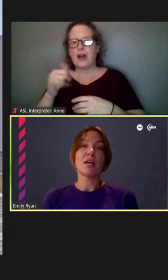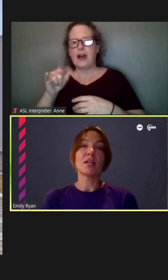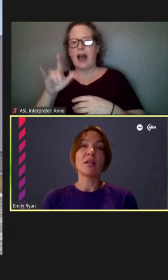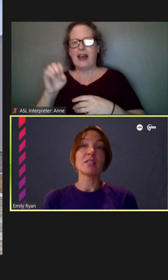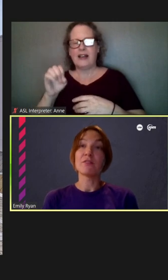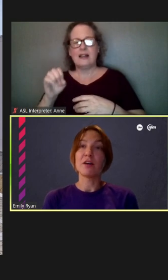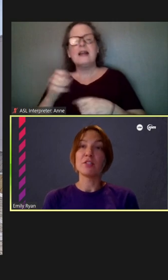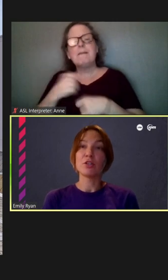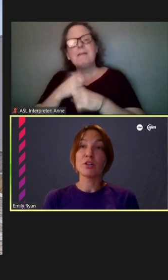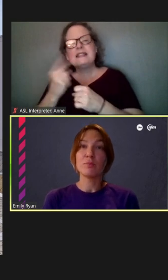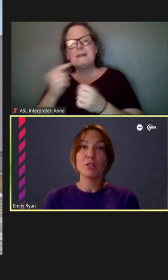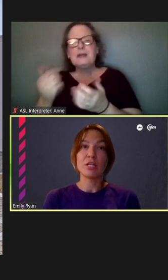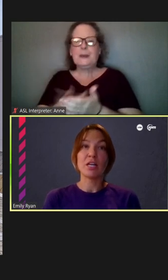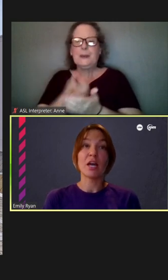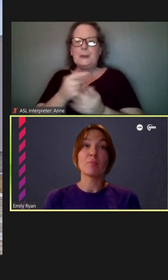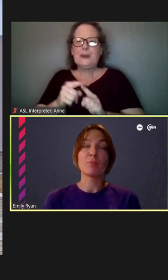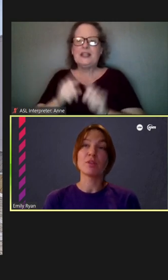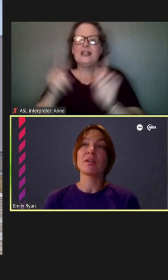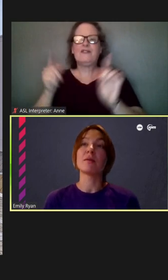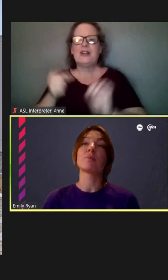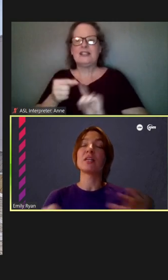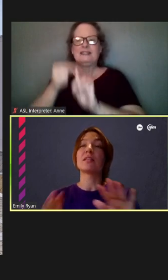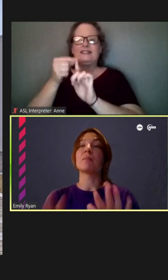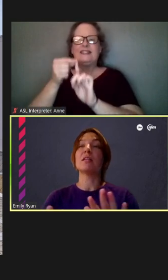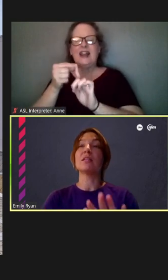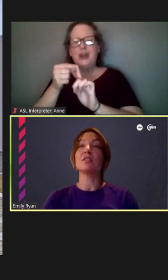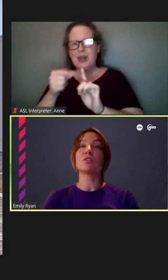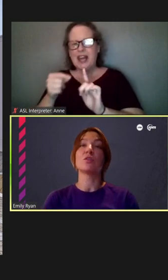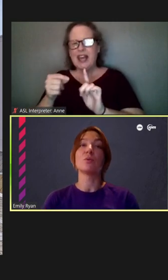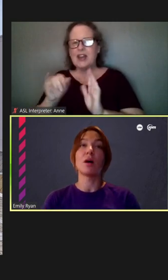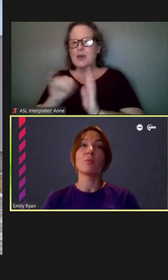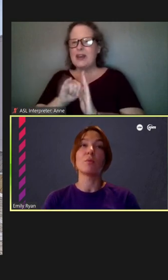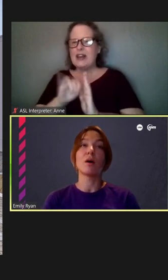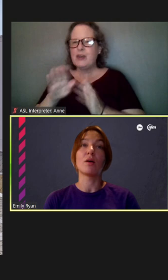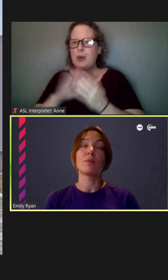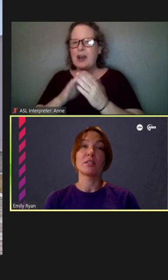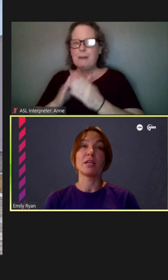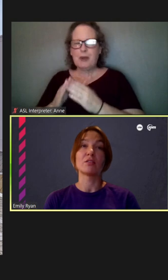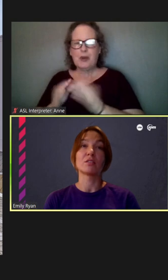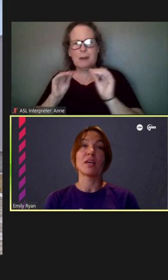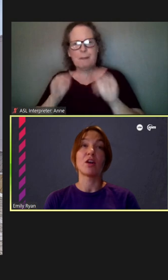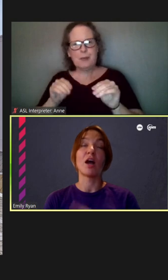and identifies your community and putting them in these two rectangles that